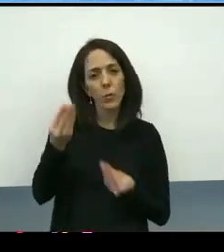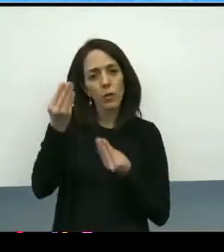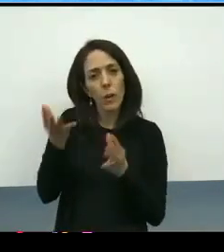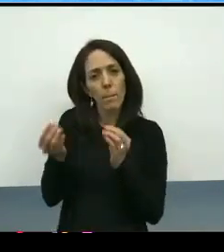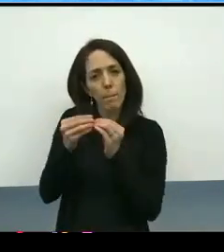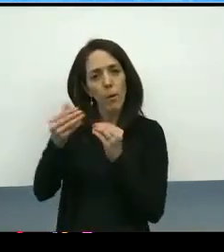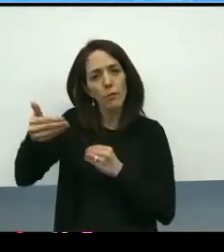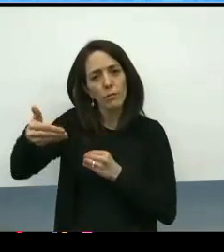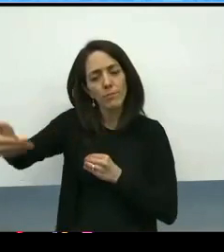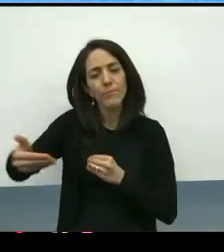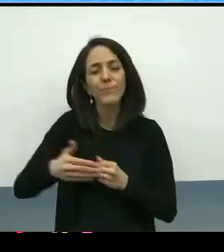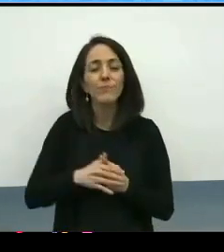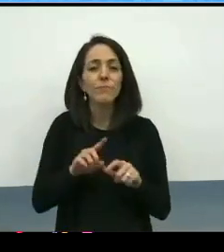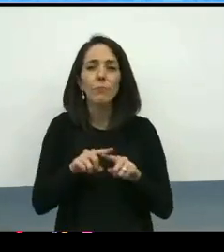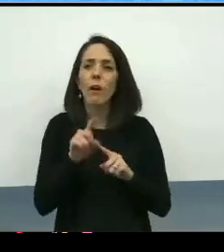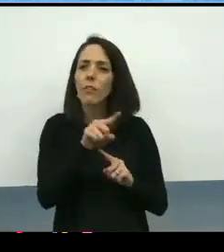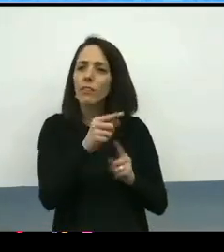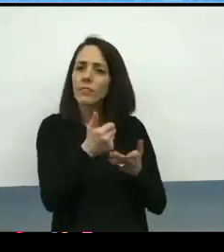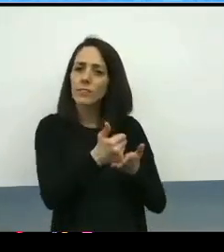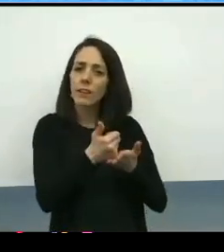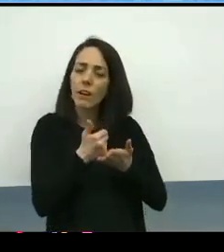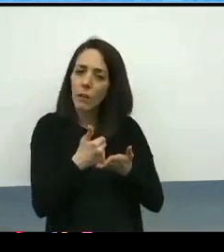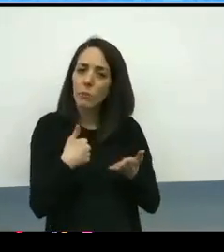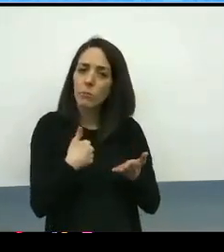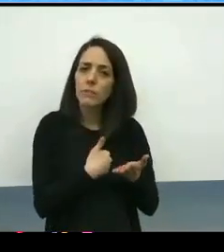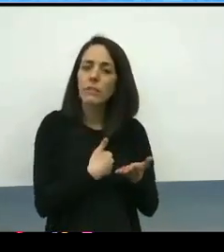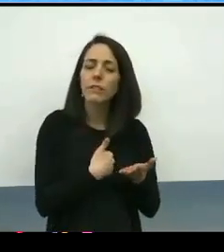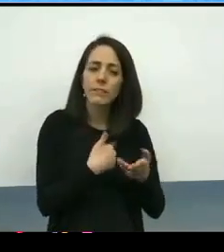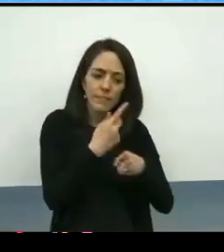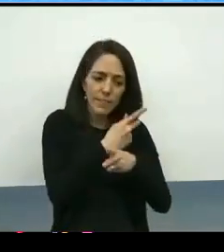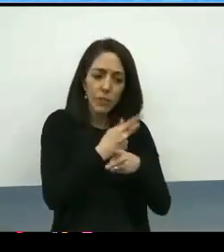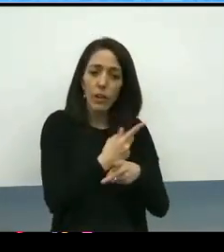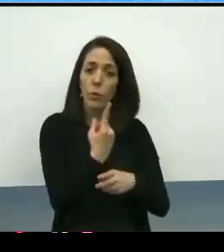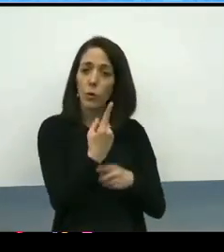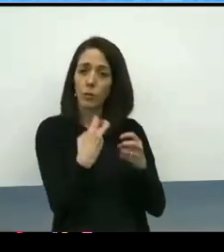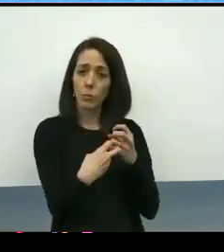But this really helps us get an issue clearly described,